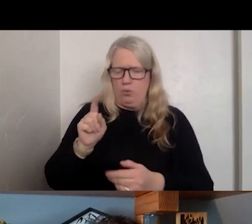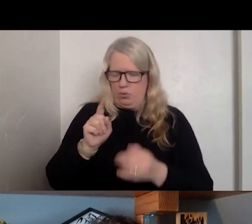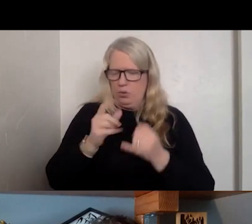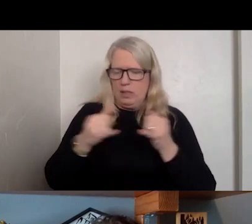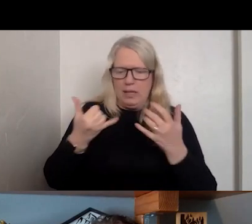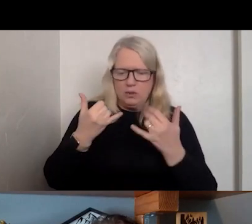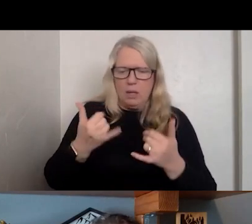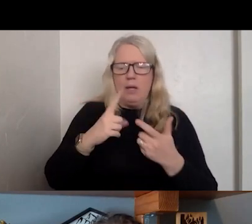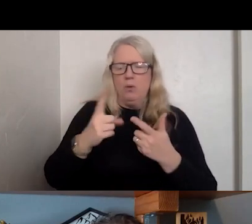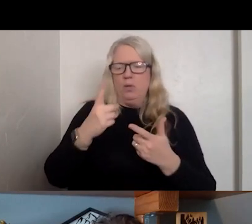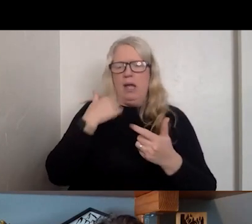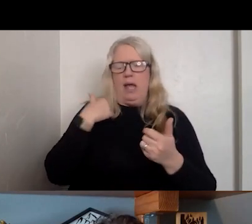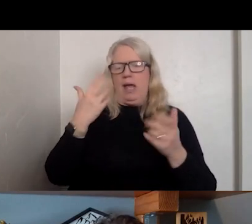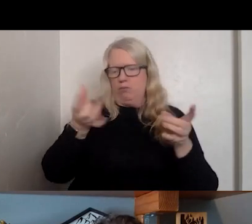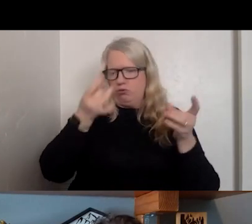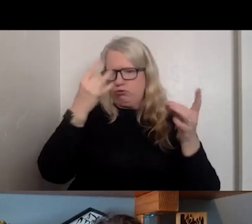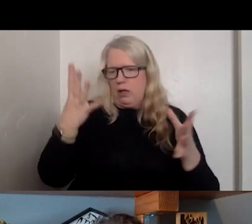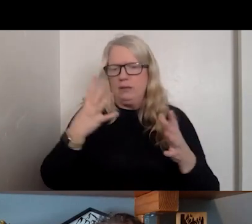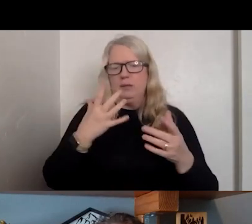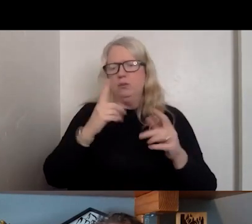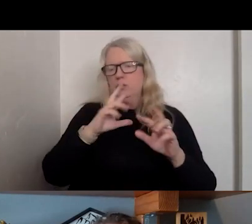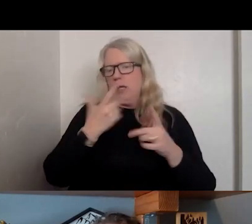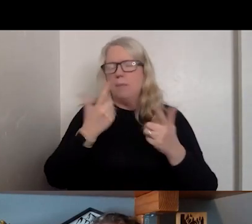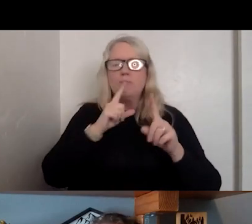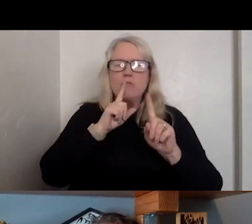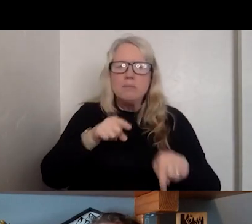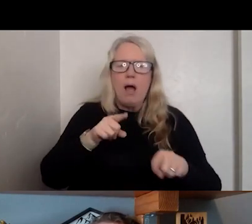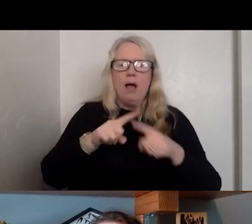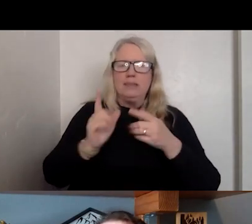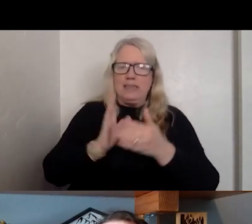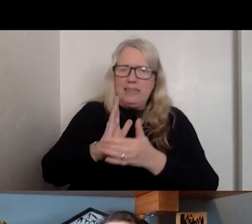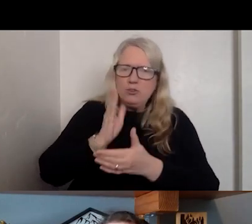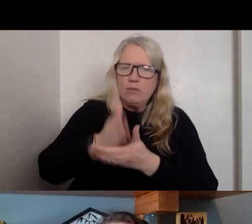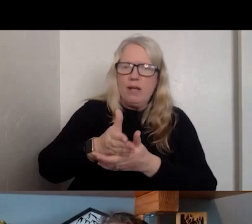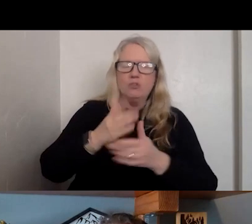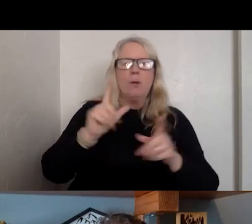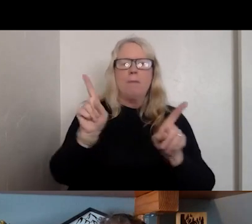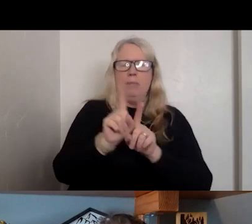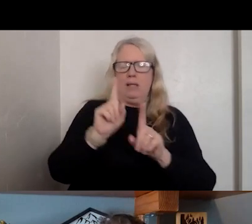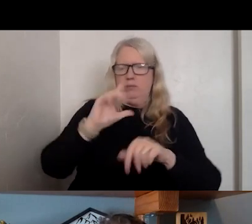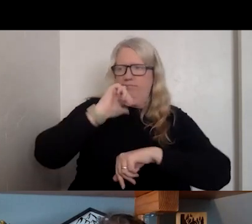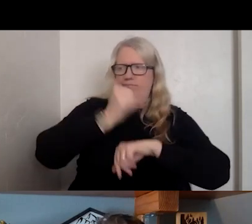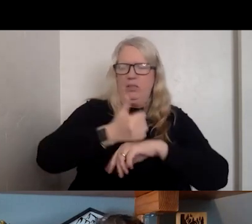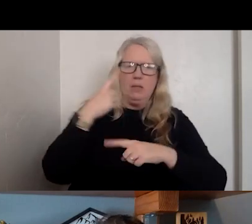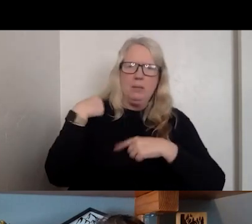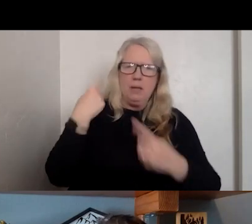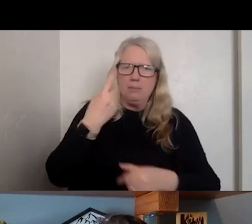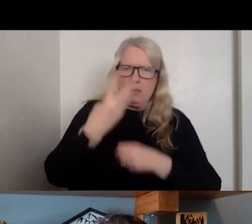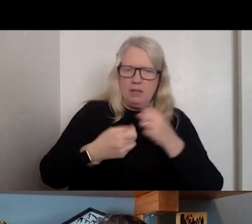RESPONSE, WE HAVE CRISIS INTERVENTION AND WE HAVE IMPLEMENTED ADULT CRISIS CENTERS,